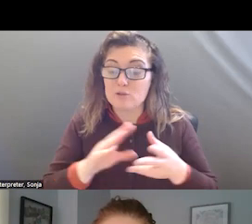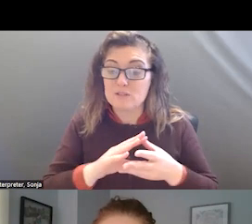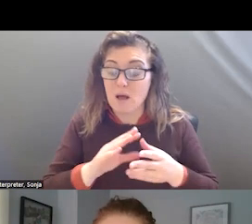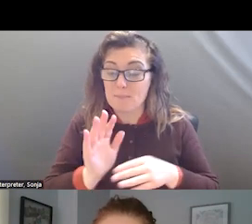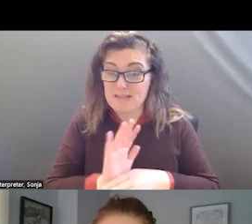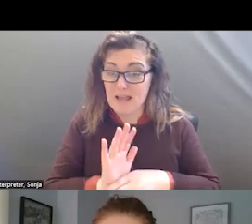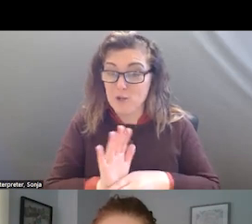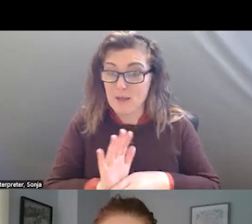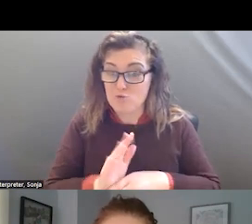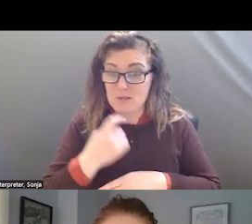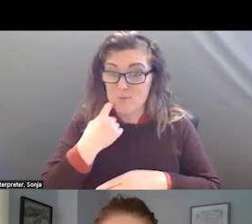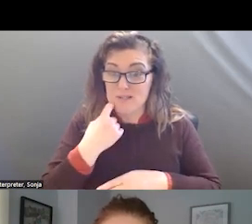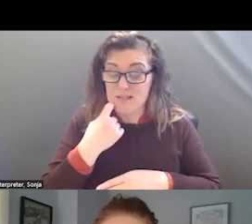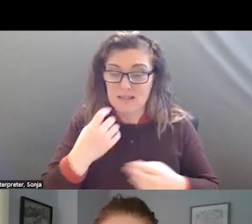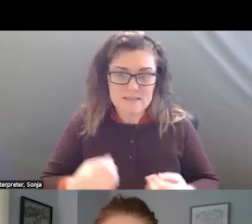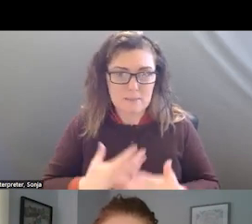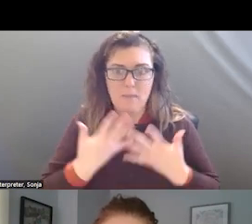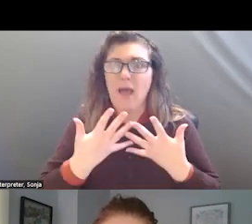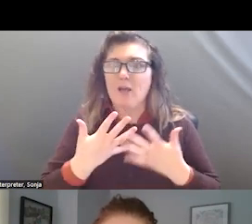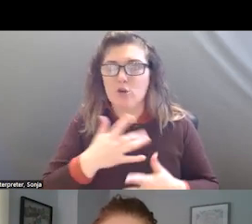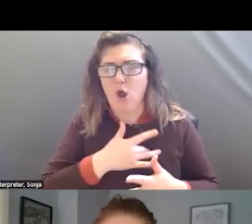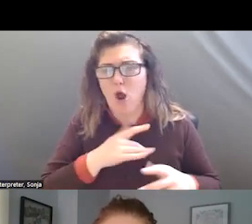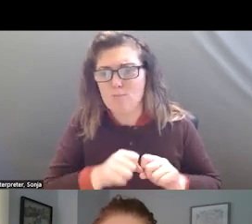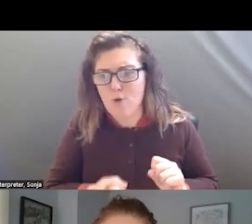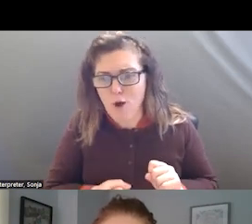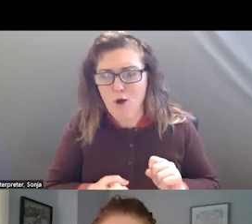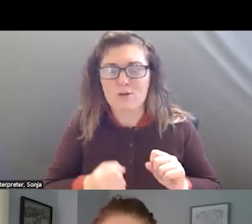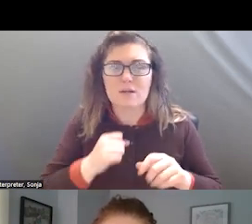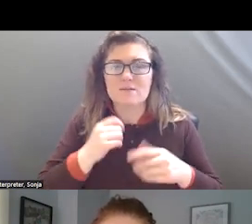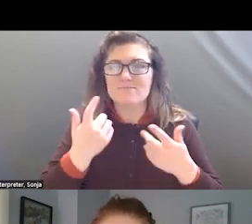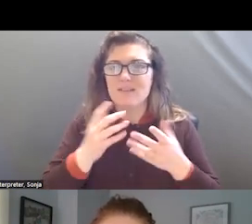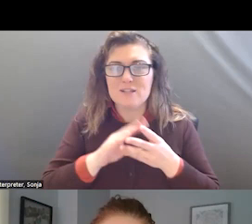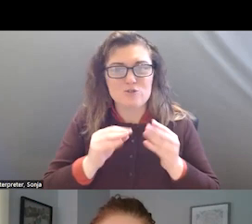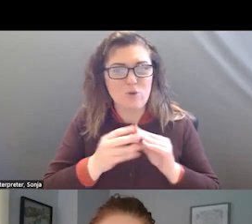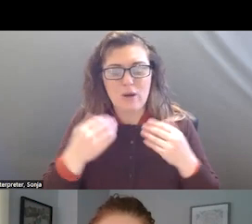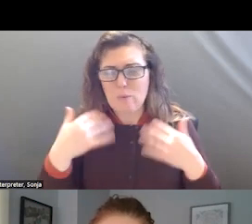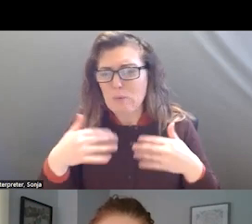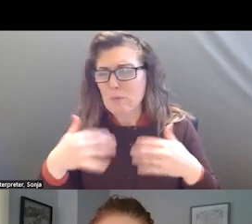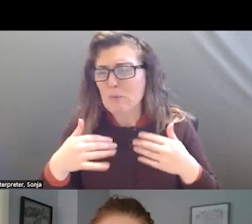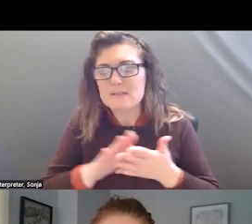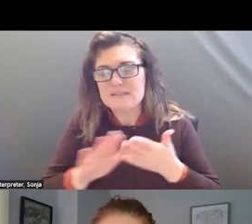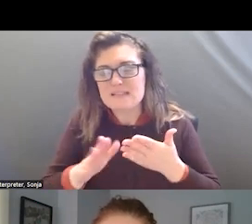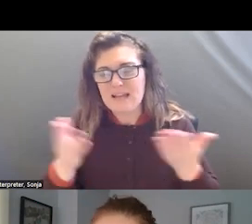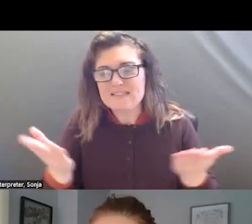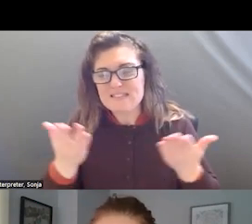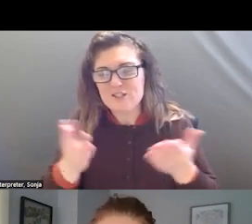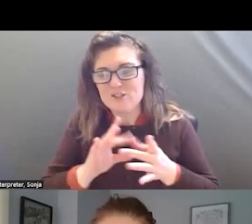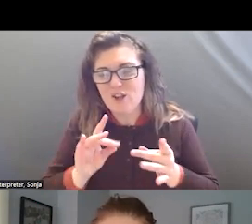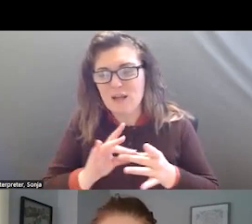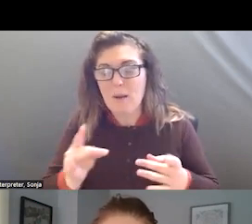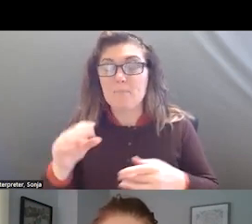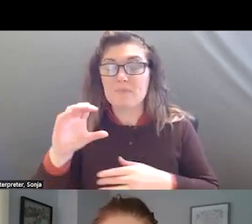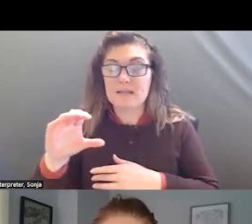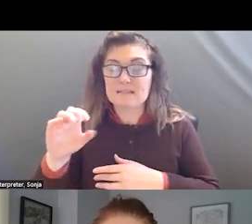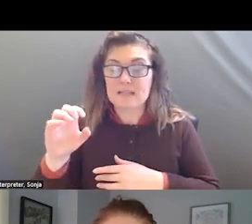INSPIRED AND DISHEARTENED BY THE STORY. I AM THE CEO OF A